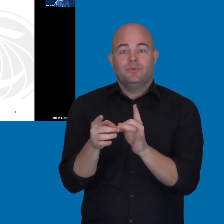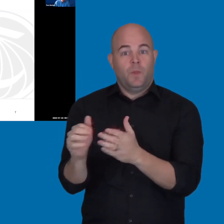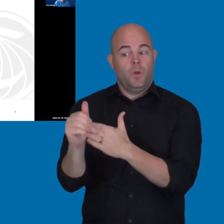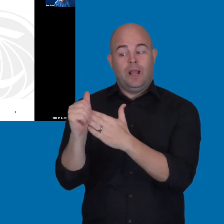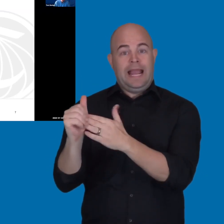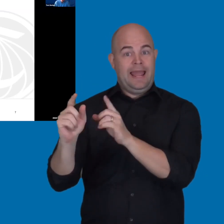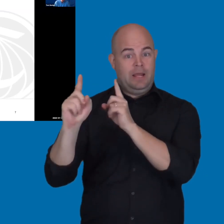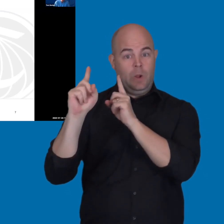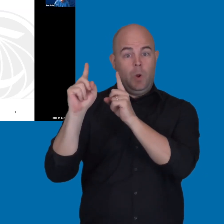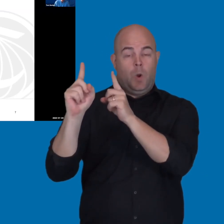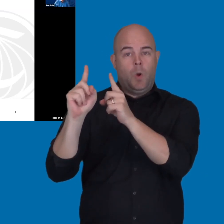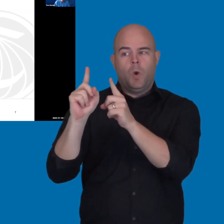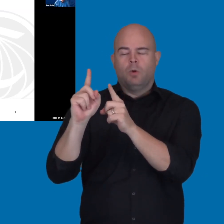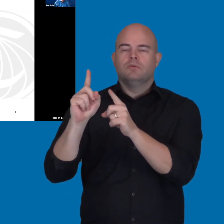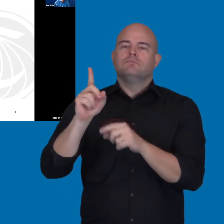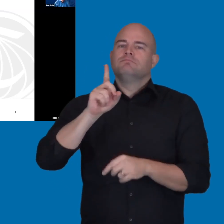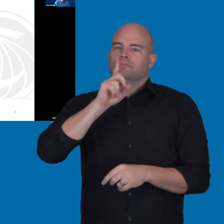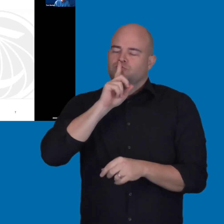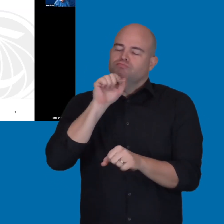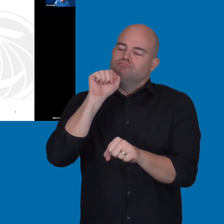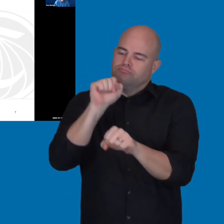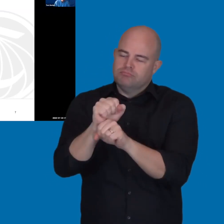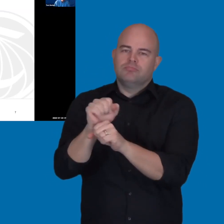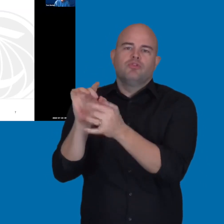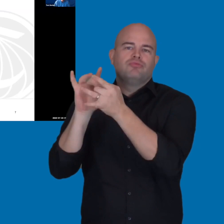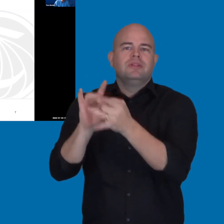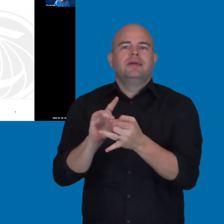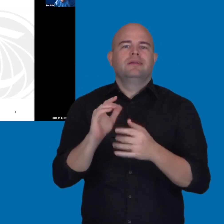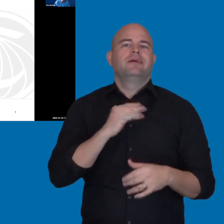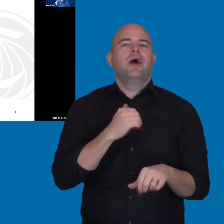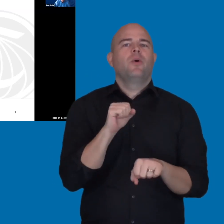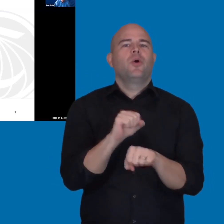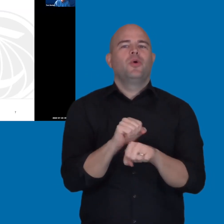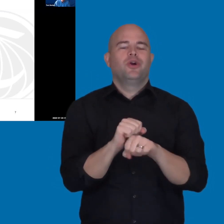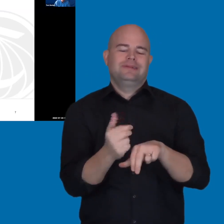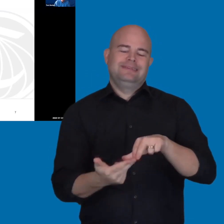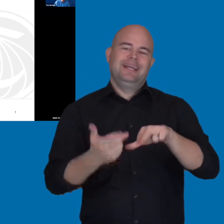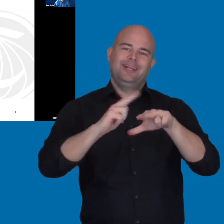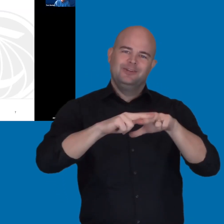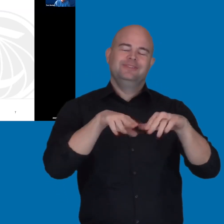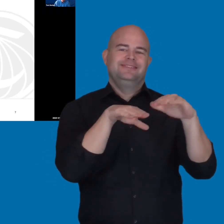that are directly related to the work we're doing to increase accessibility.